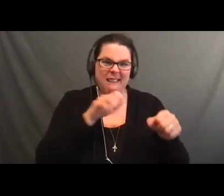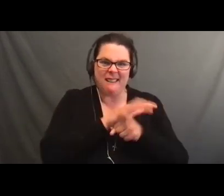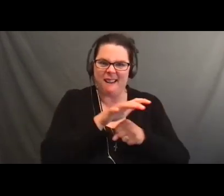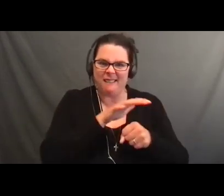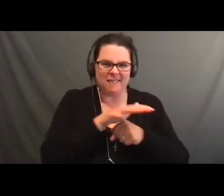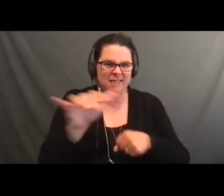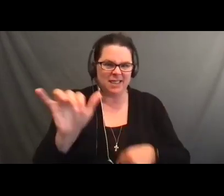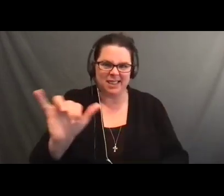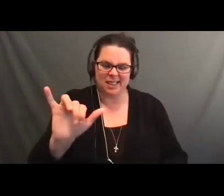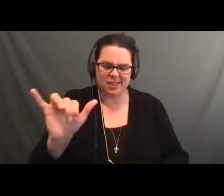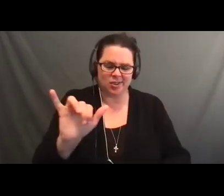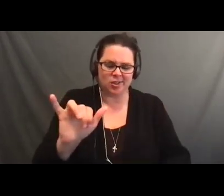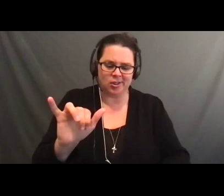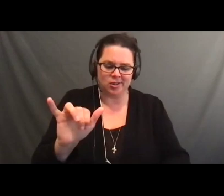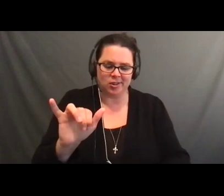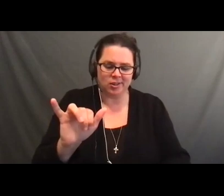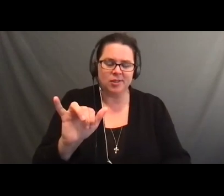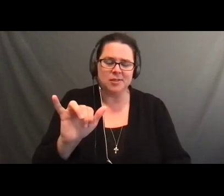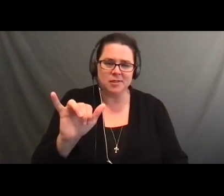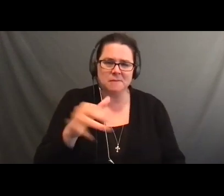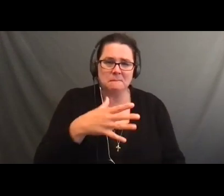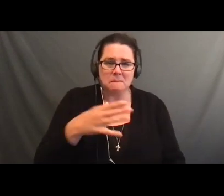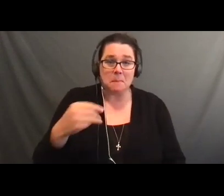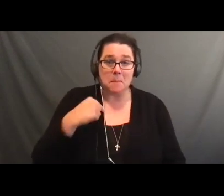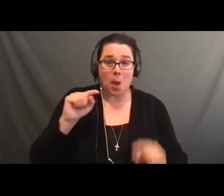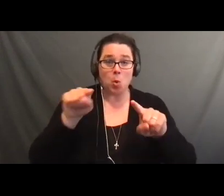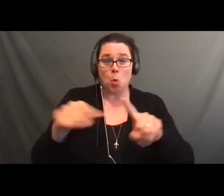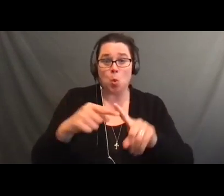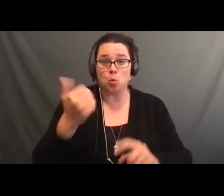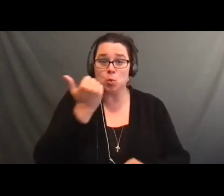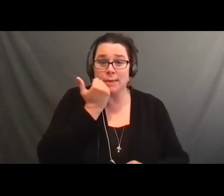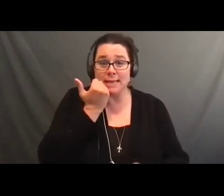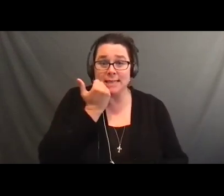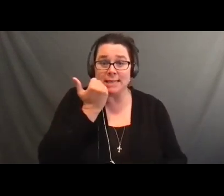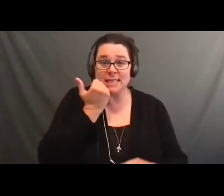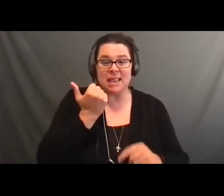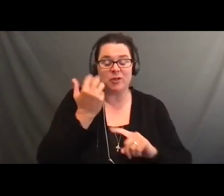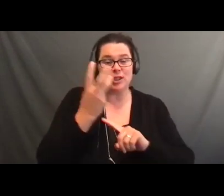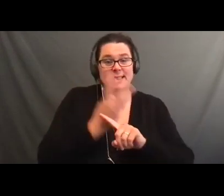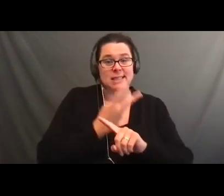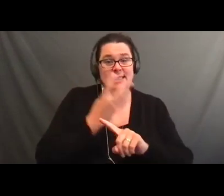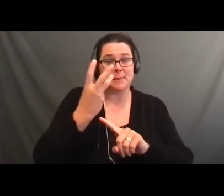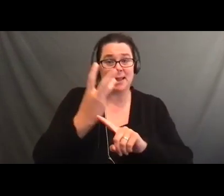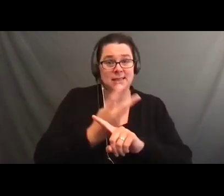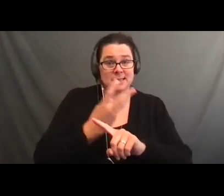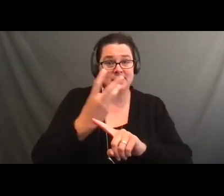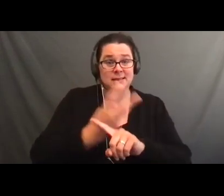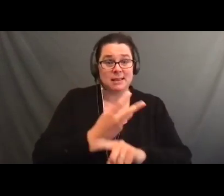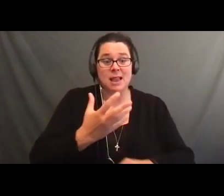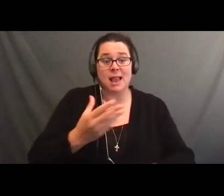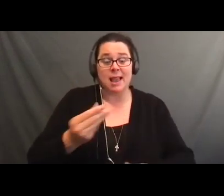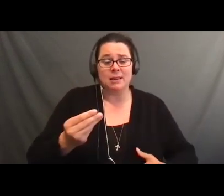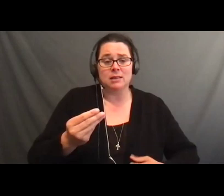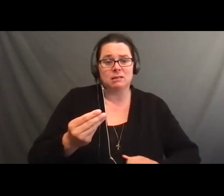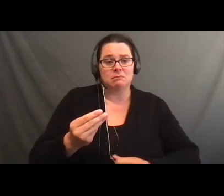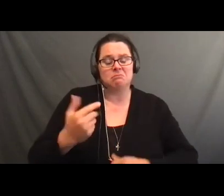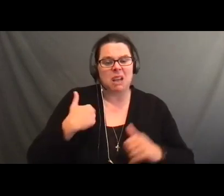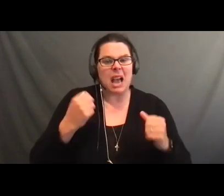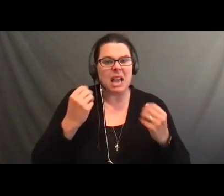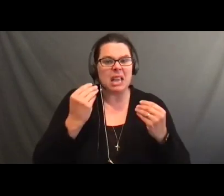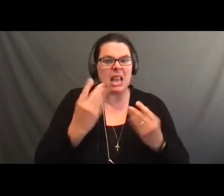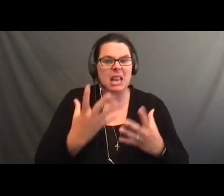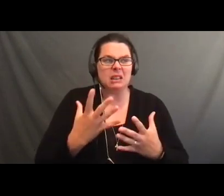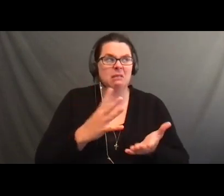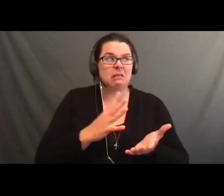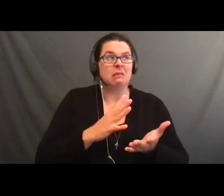Jen: Austin, this is Jen. Can you change your video a little bit down?